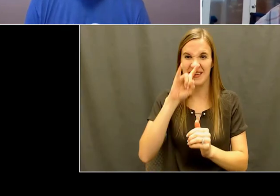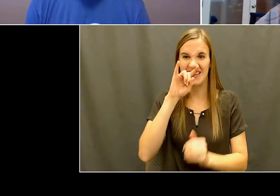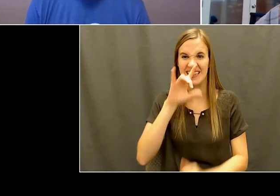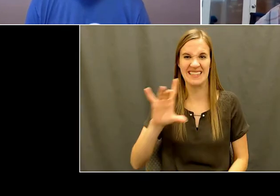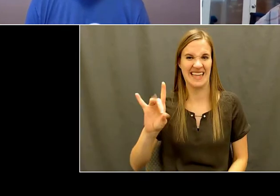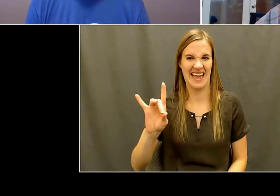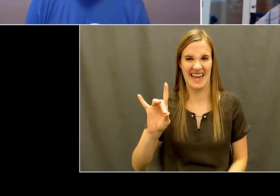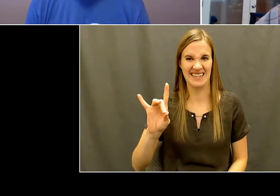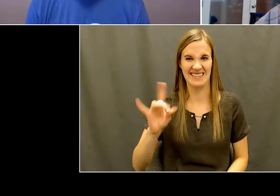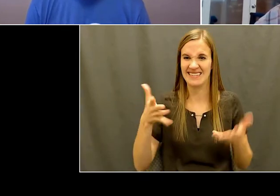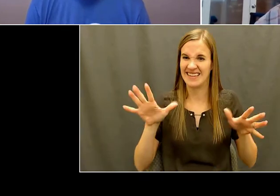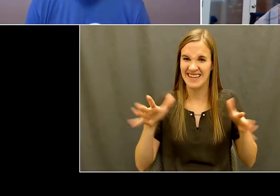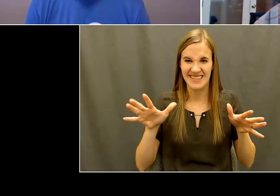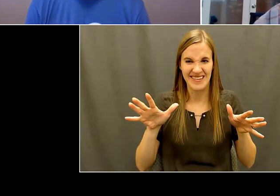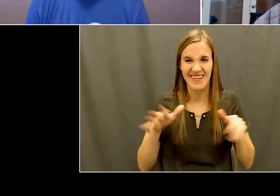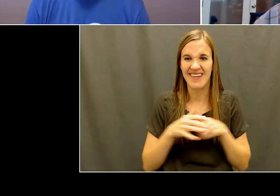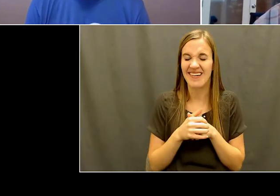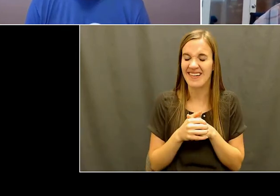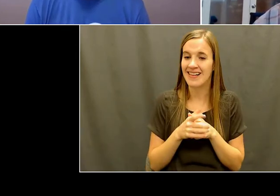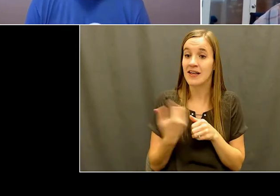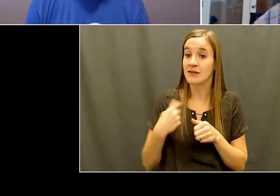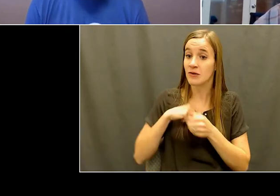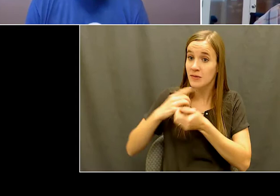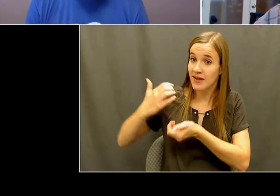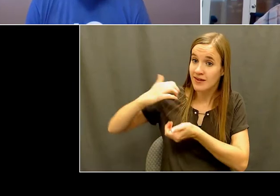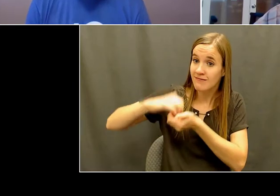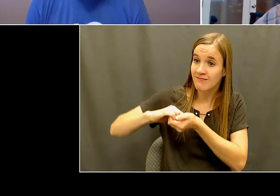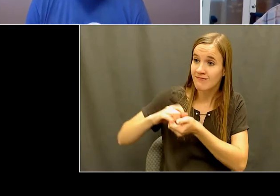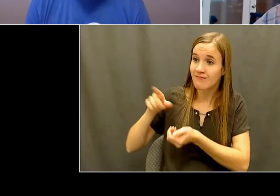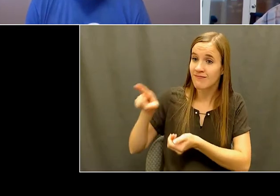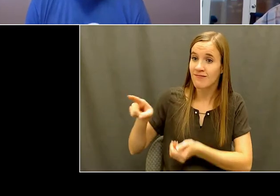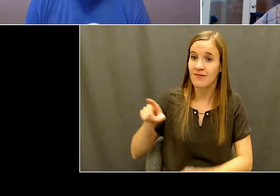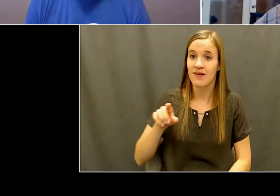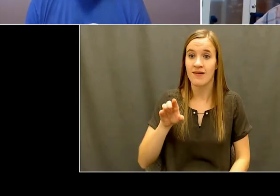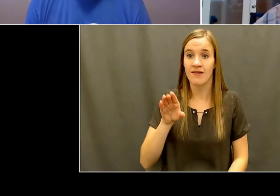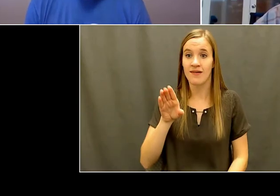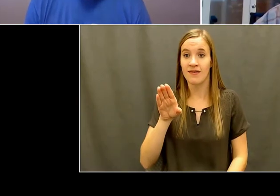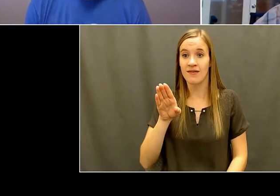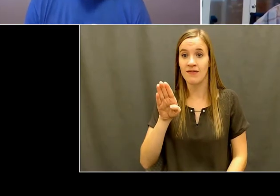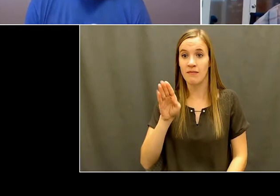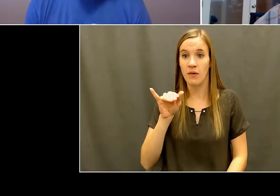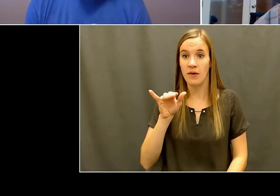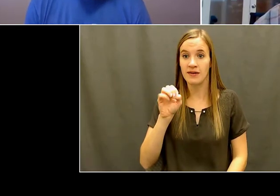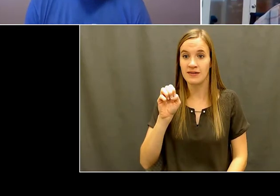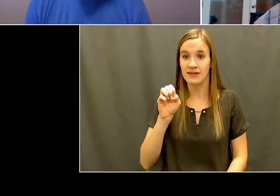collaborate with Boise State through their adaptive program